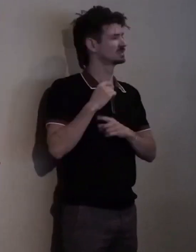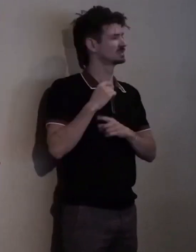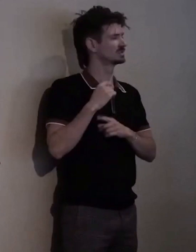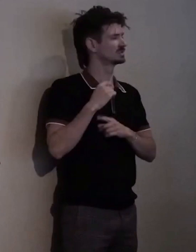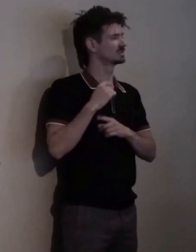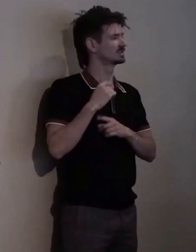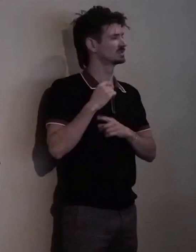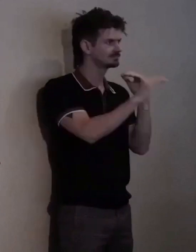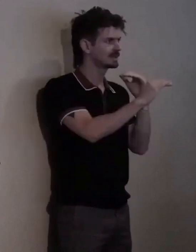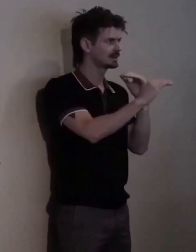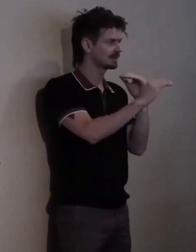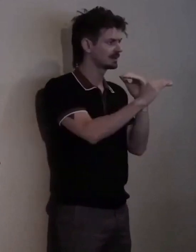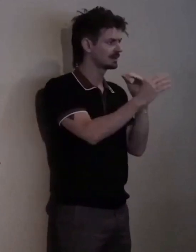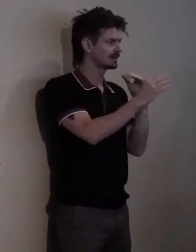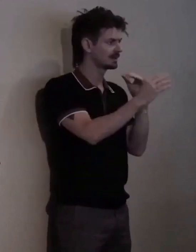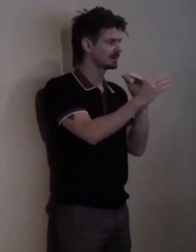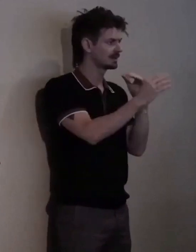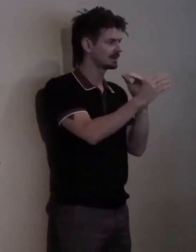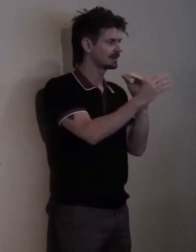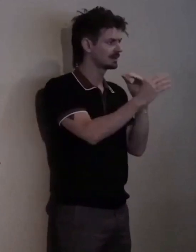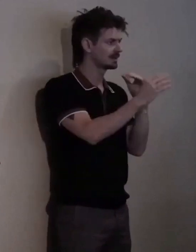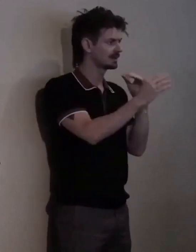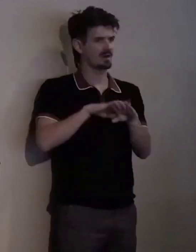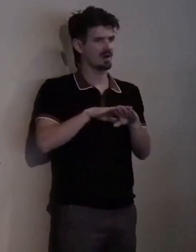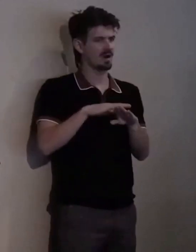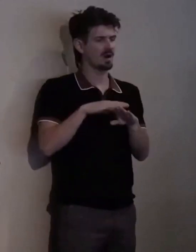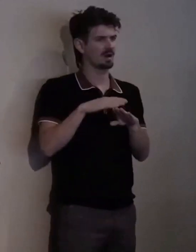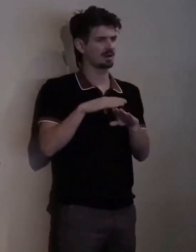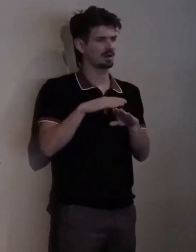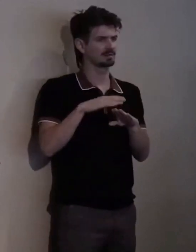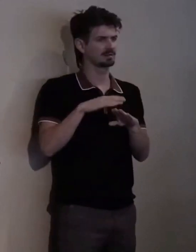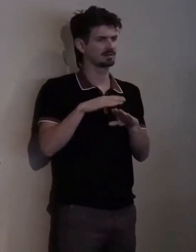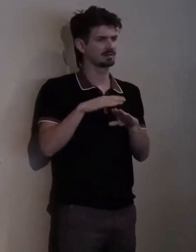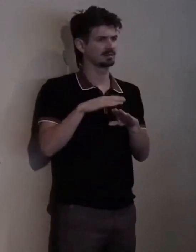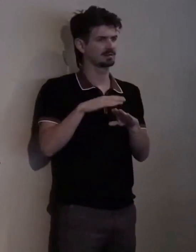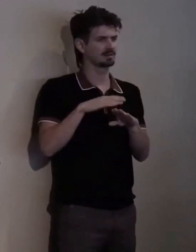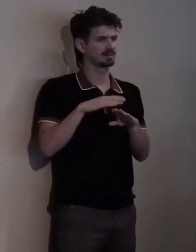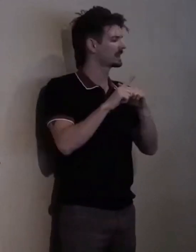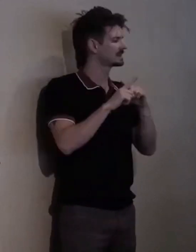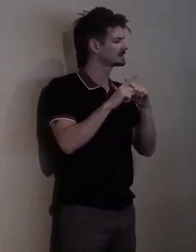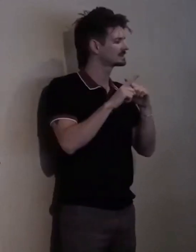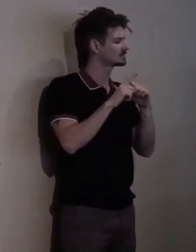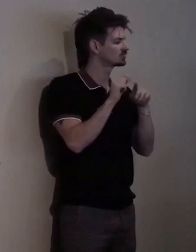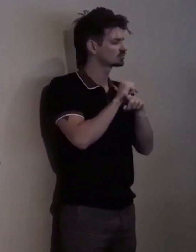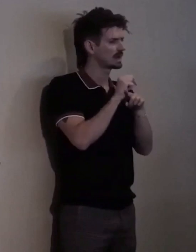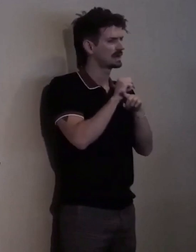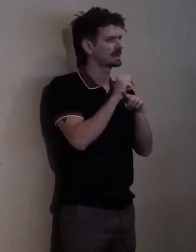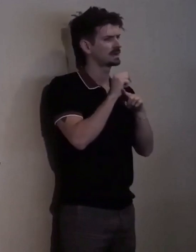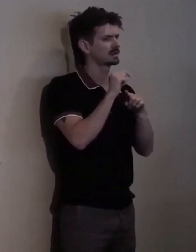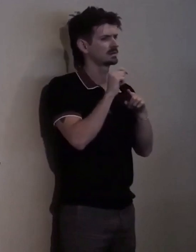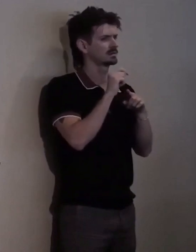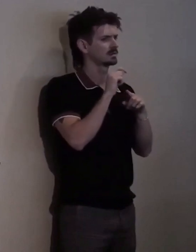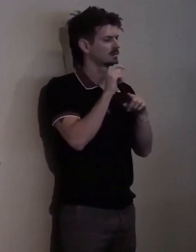Dramatically improved education and job training. And overall more expectations of employment,